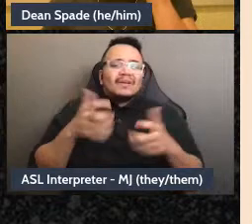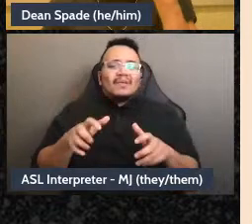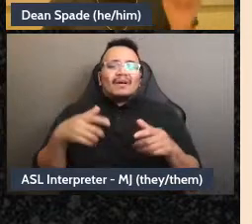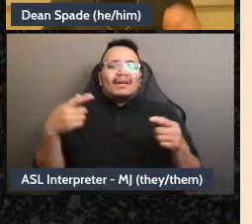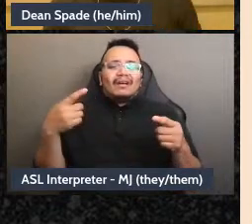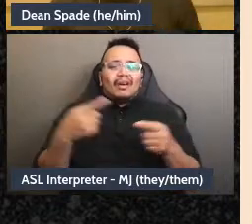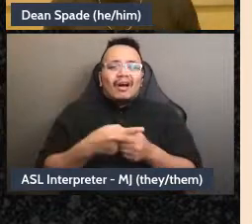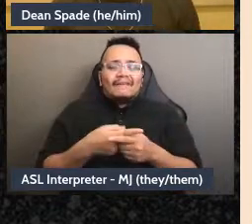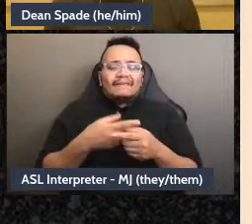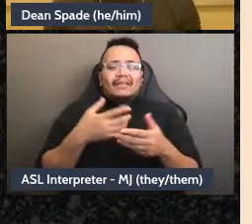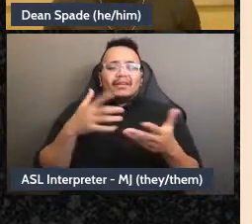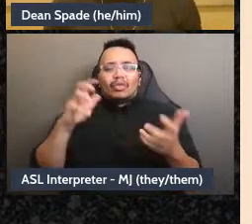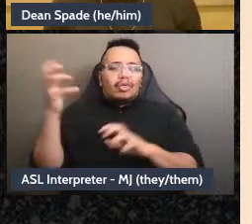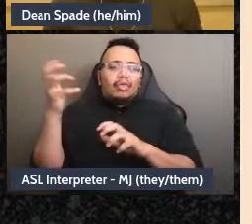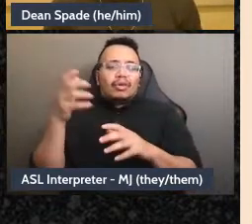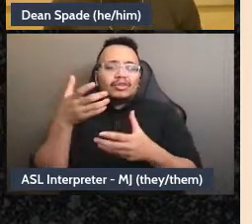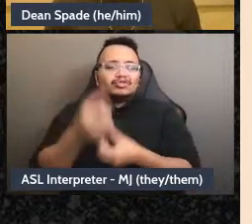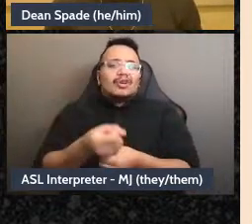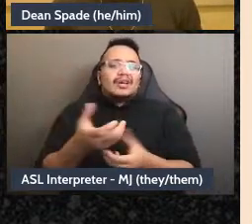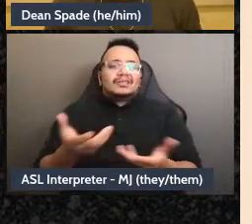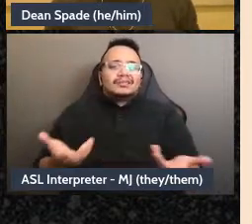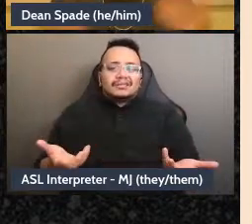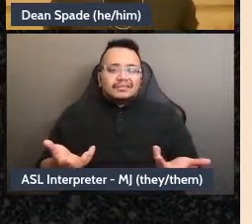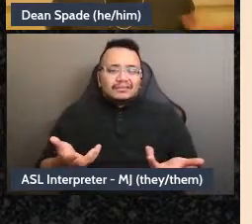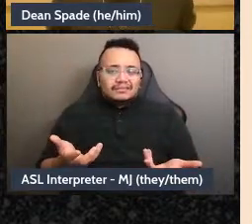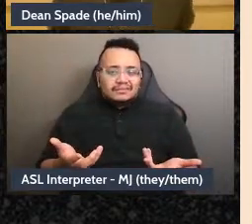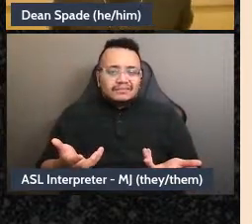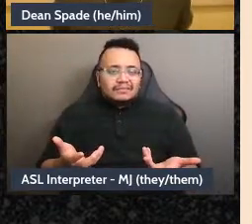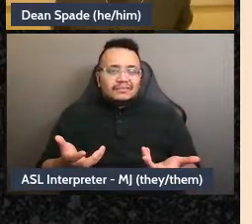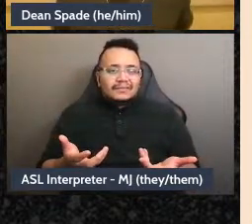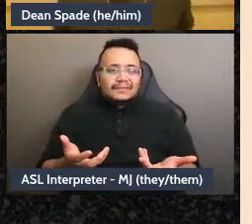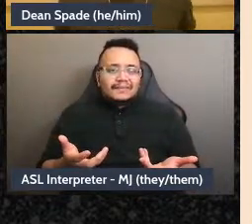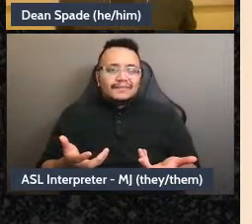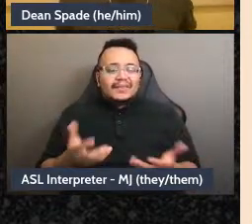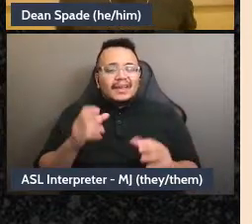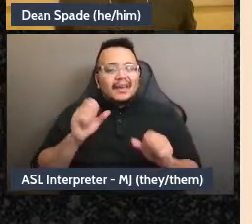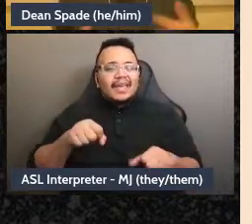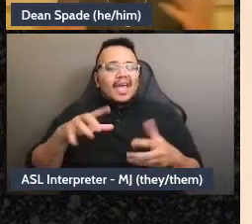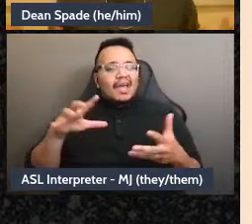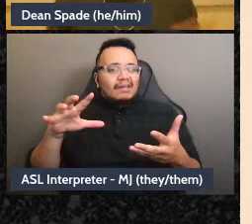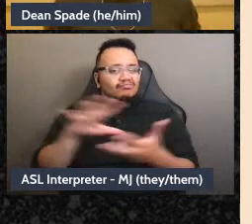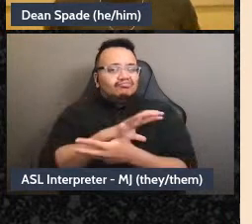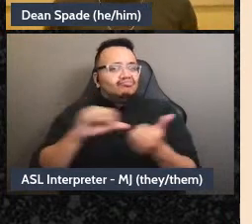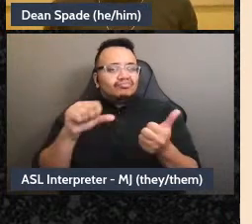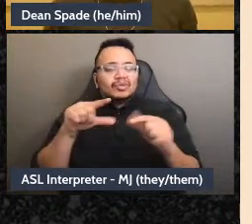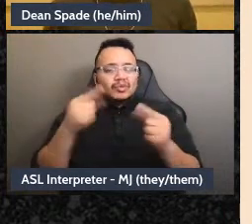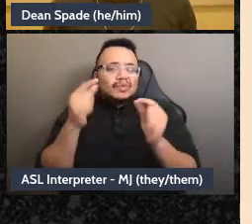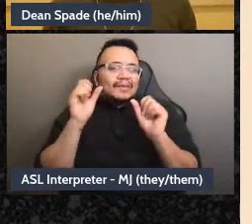conflicts that, you know, where we can choose to try to destroy the group, by creating factions or,